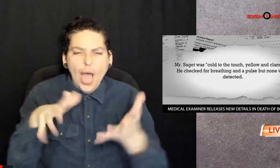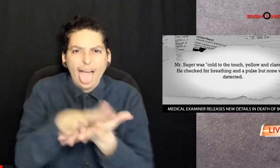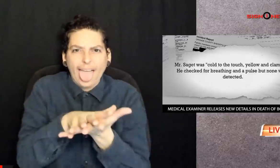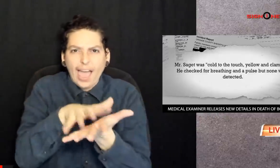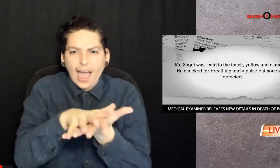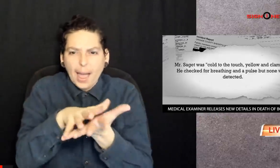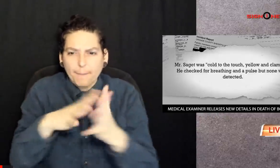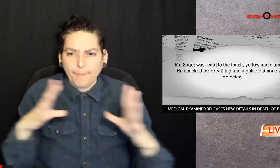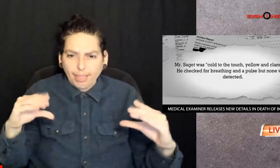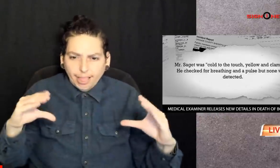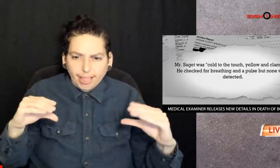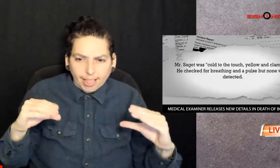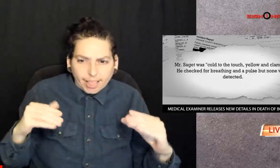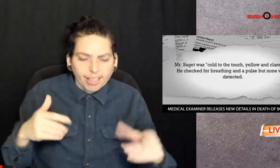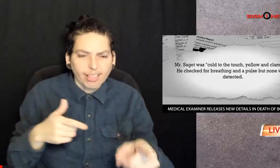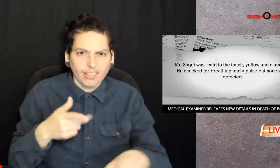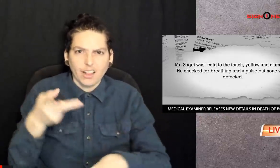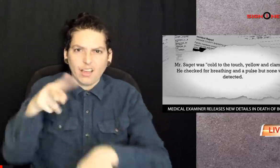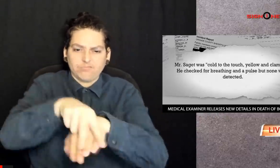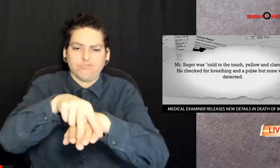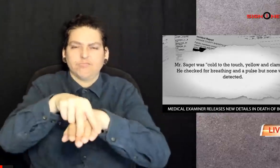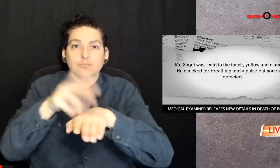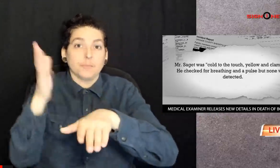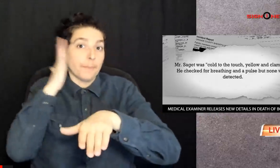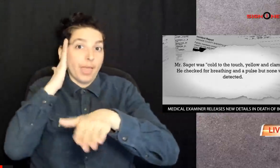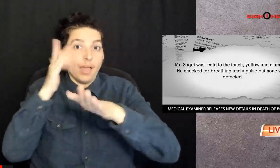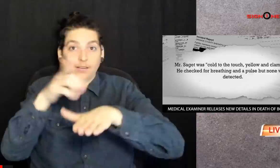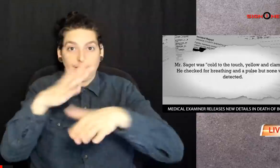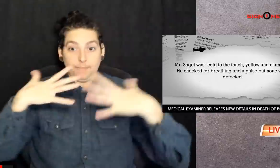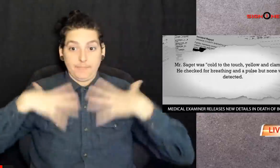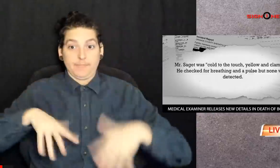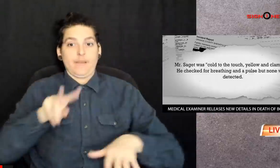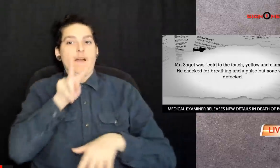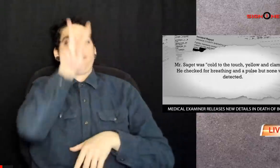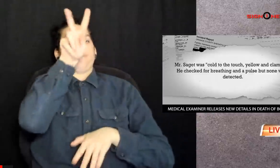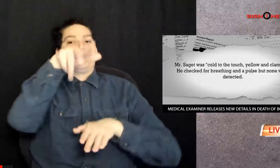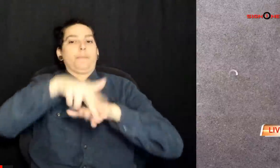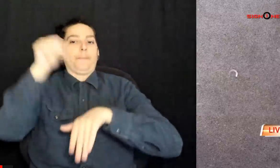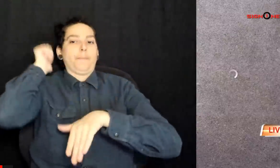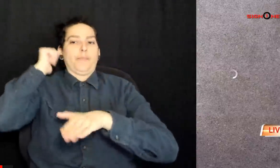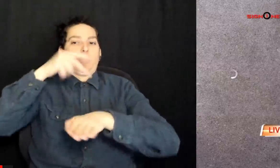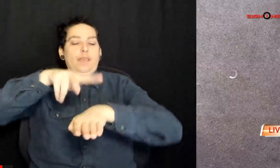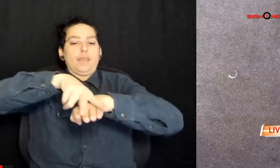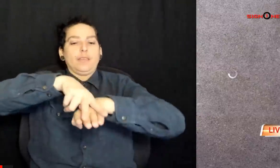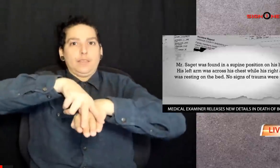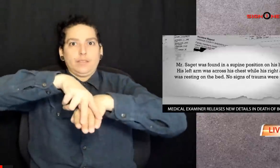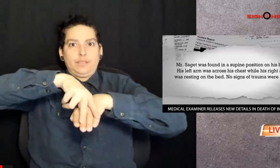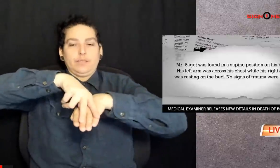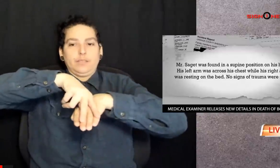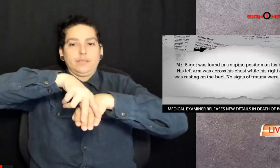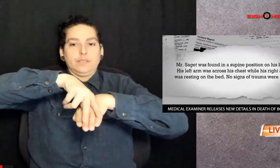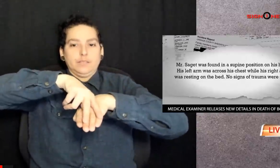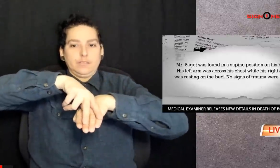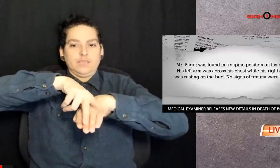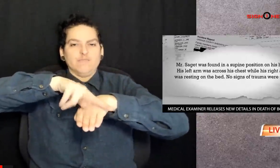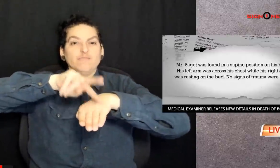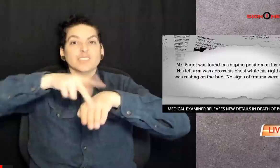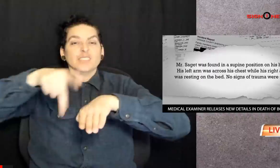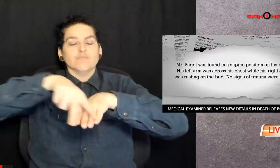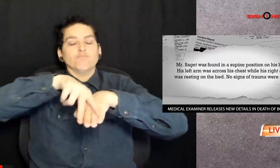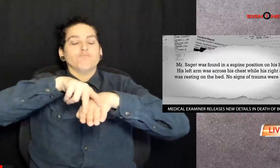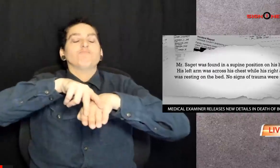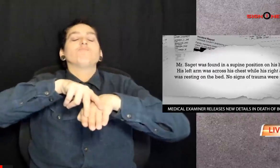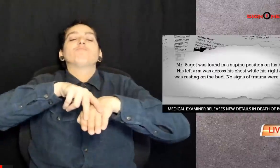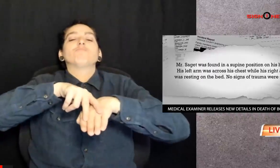and clammy he was lying in the supine position which